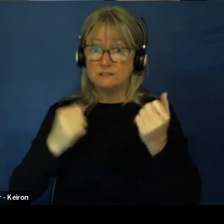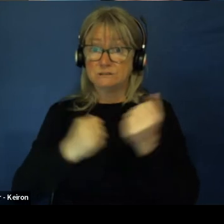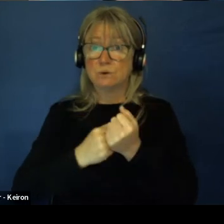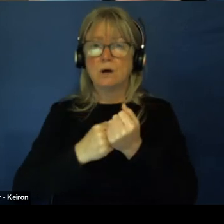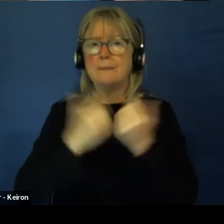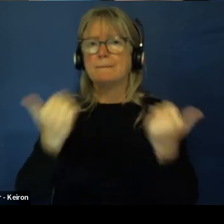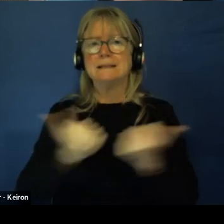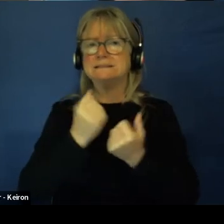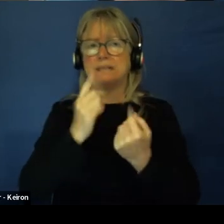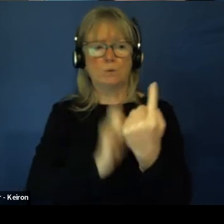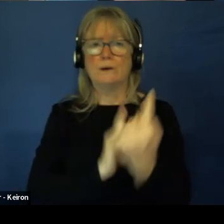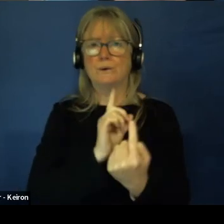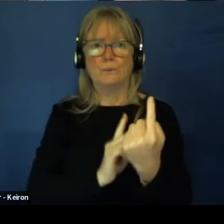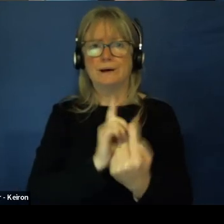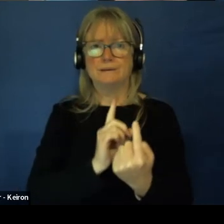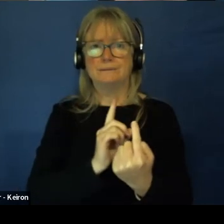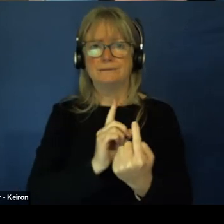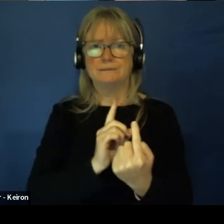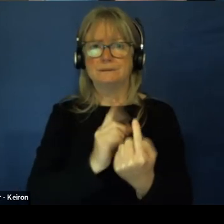and a lot of one on one work now I know.